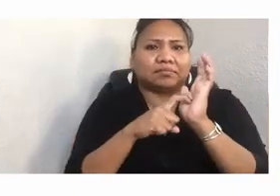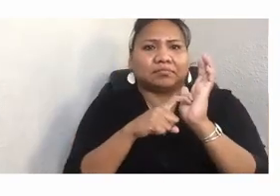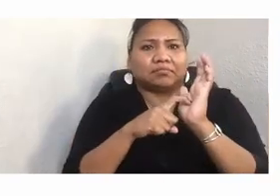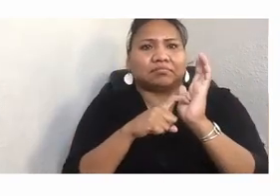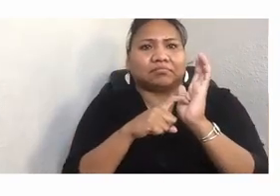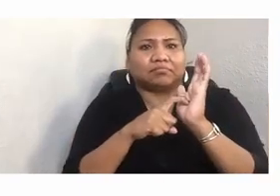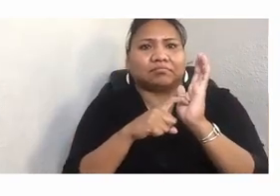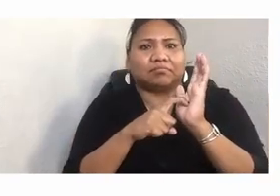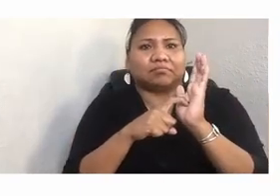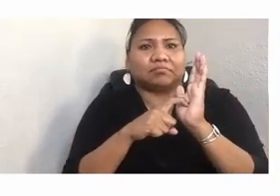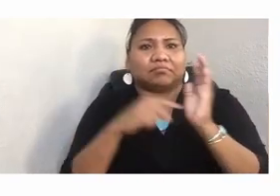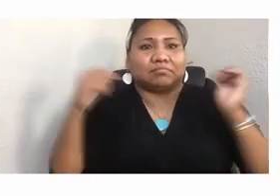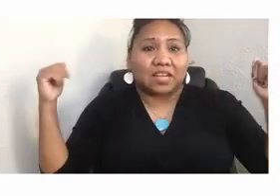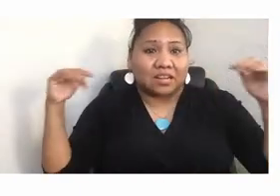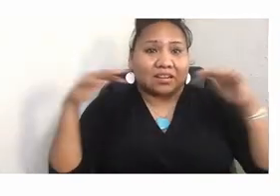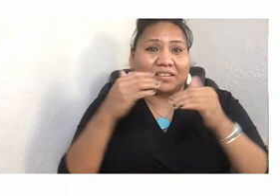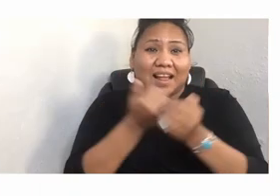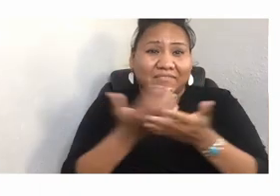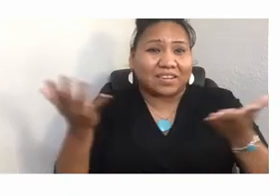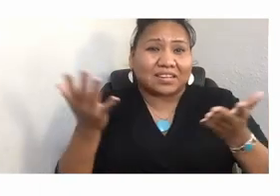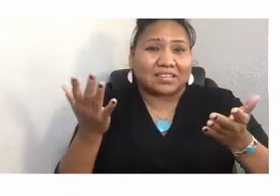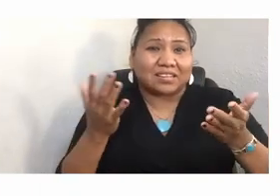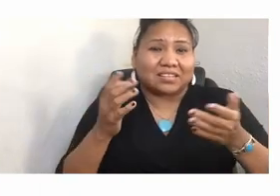We have Shoshone-Bannock, Nooksack, Lummi, Lakota Nation,